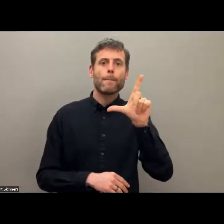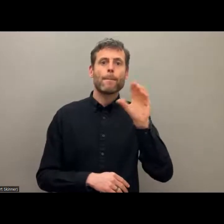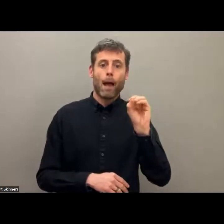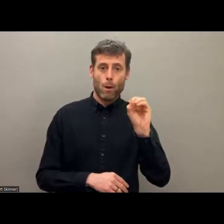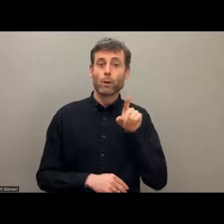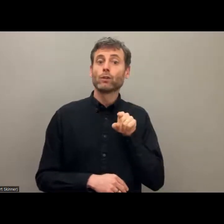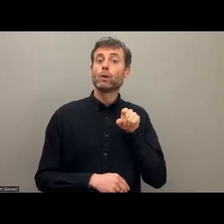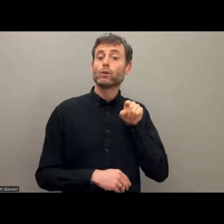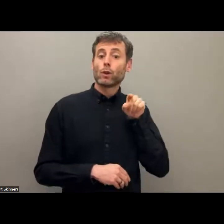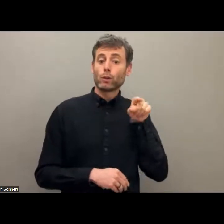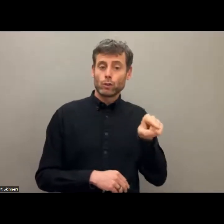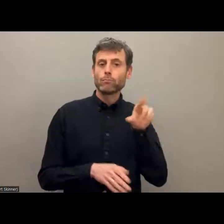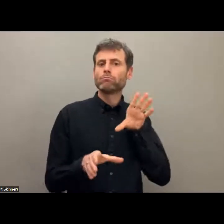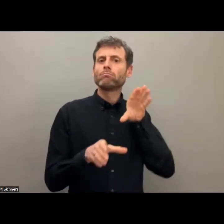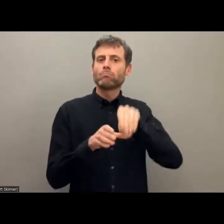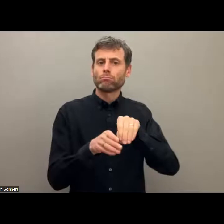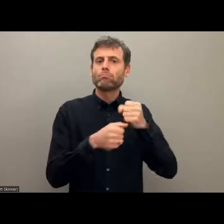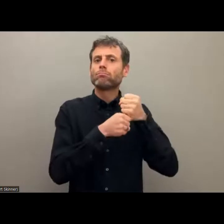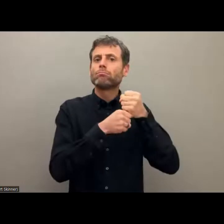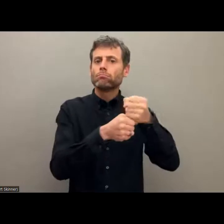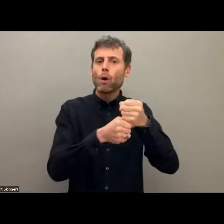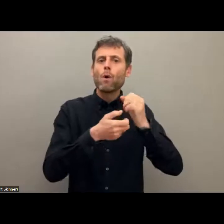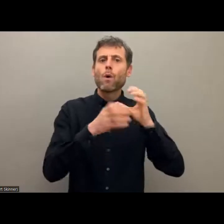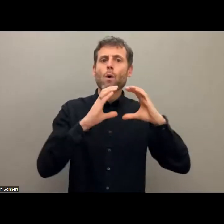disabilities Abraça and one of the creators of the